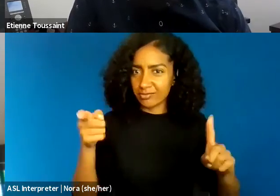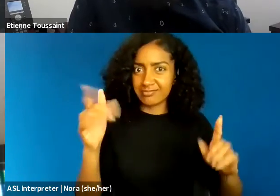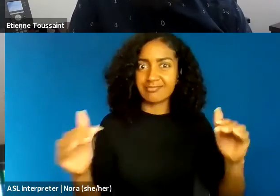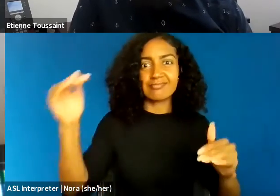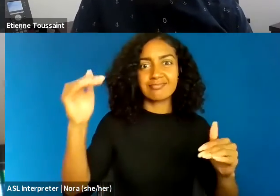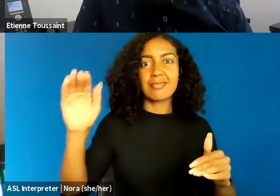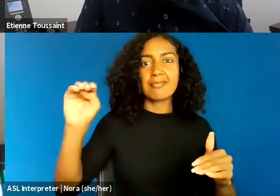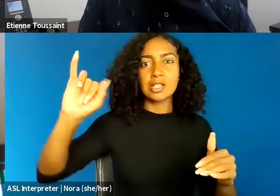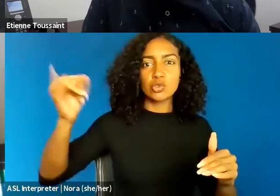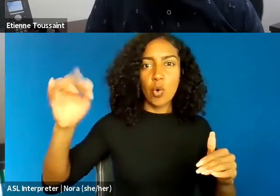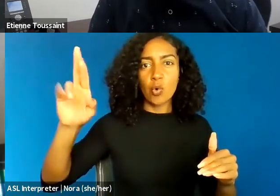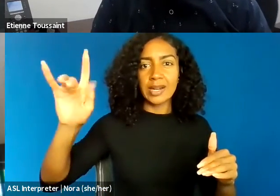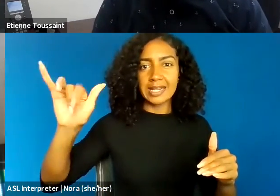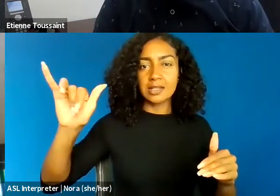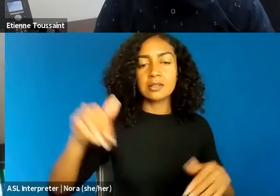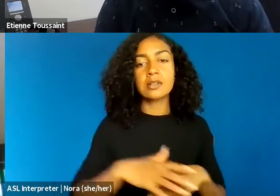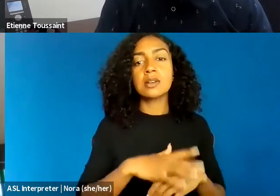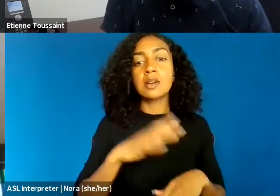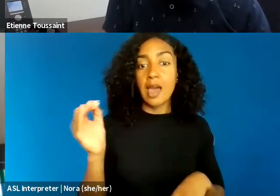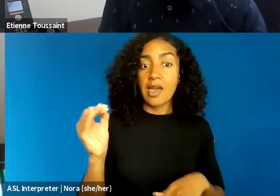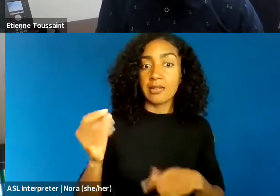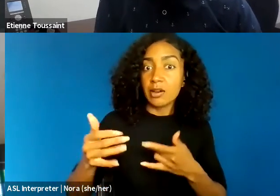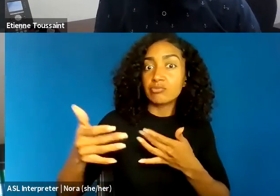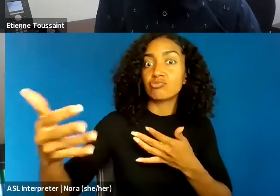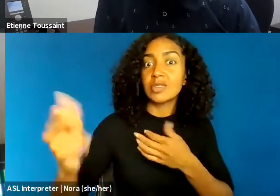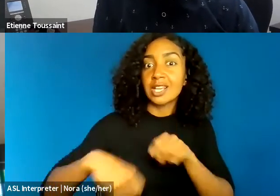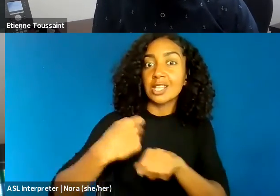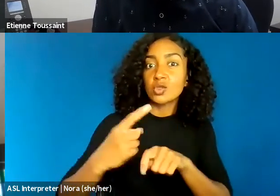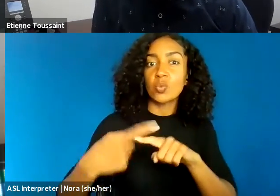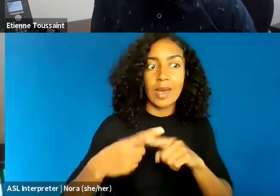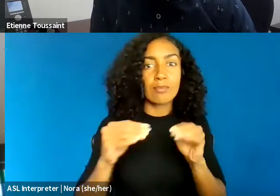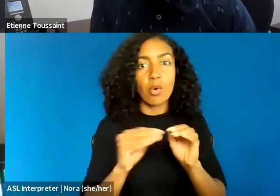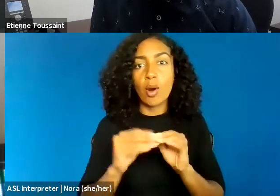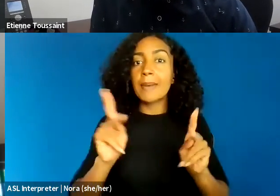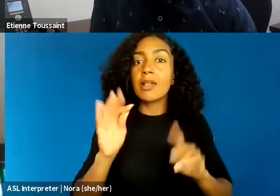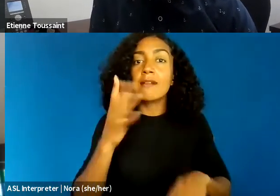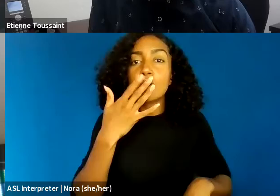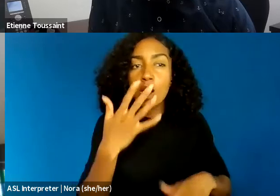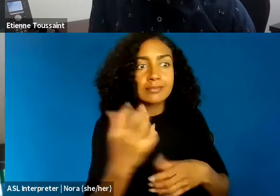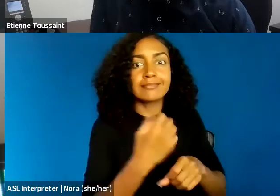when people of color obtain political and economic power to sort of match their numerical power.